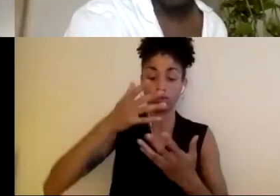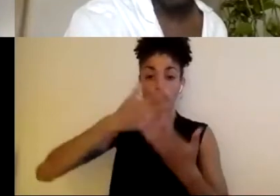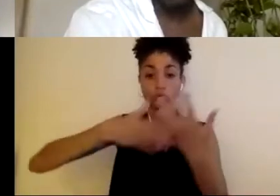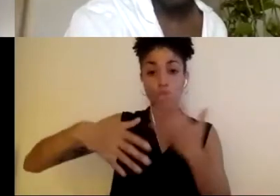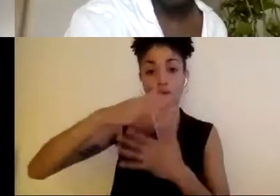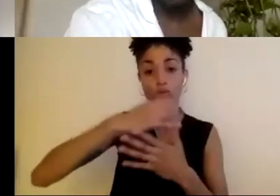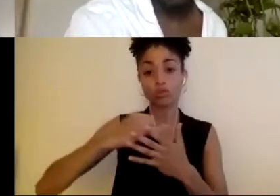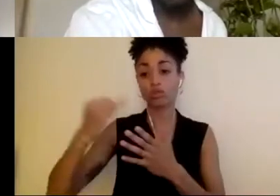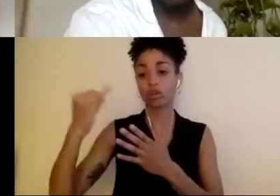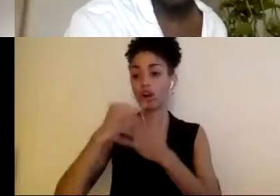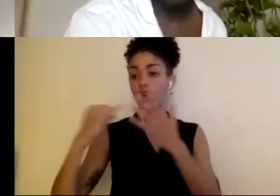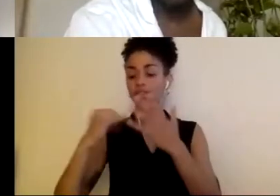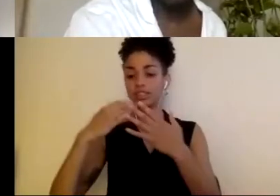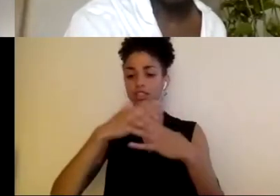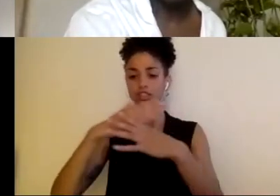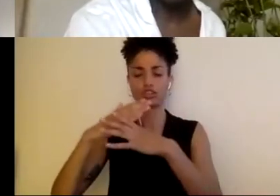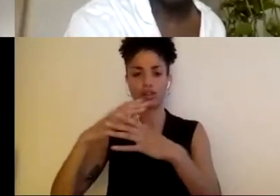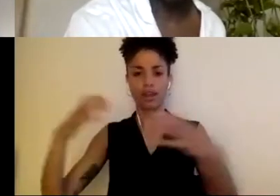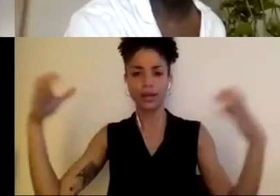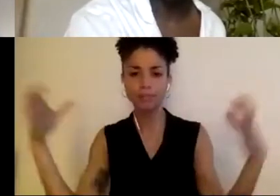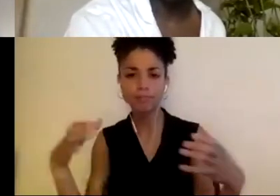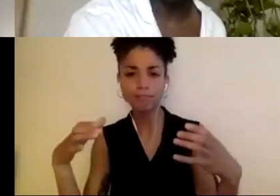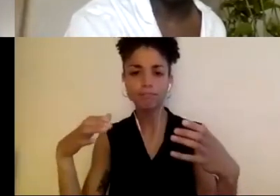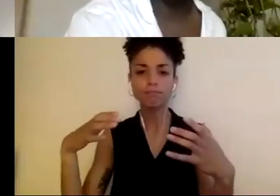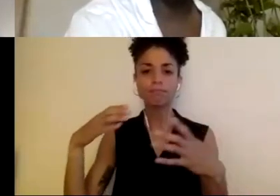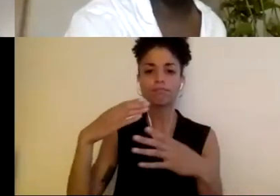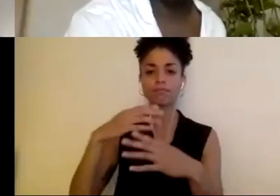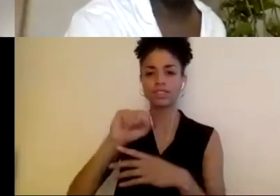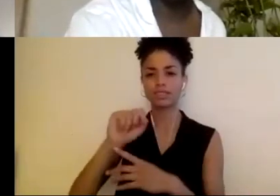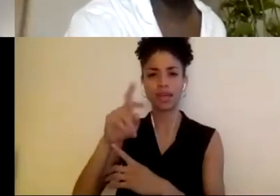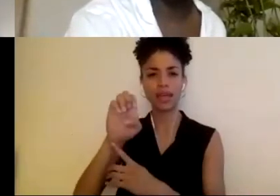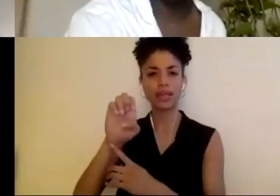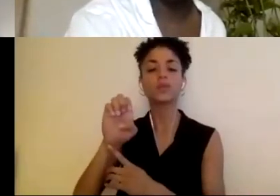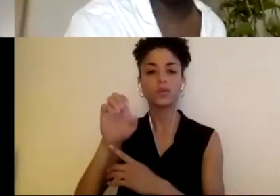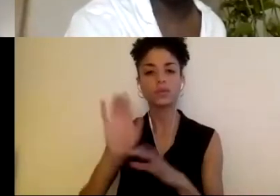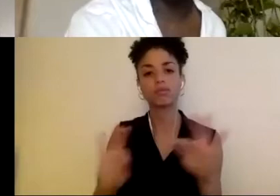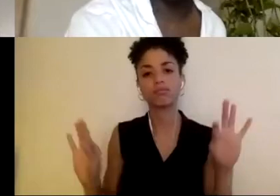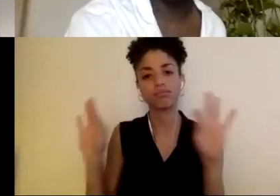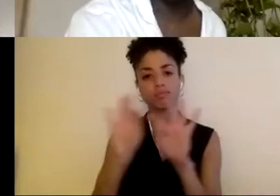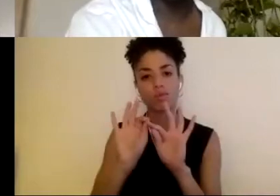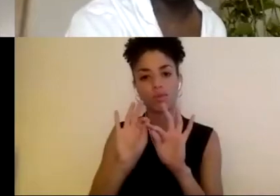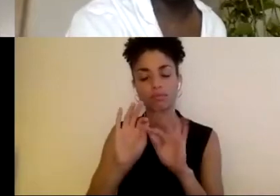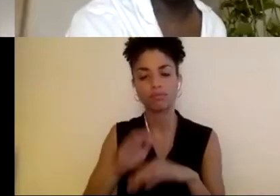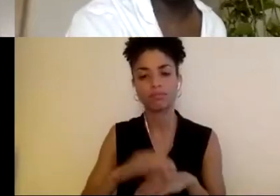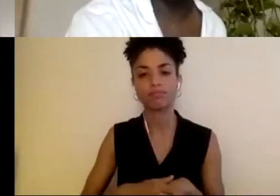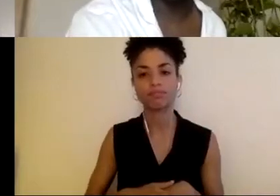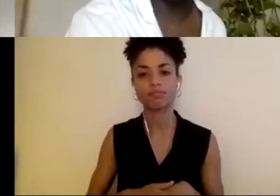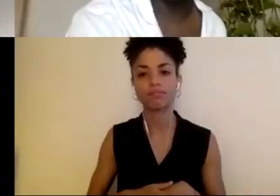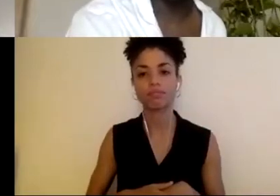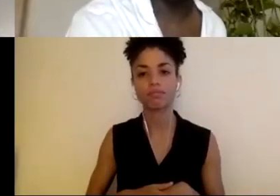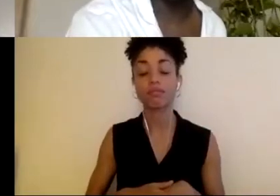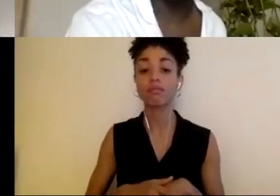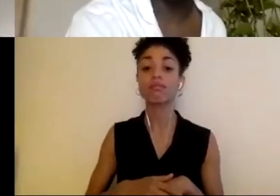important. And I also want to bring up something that I don't think is always